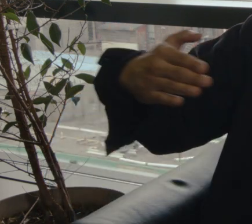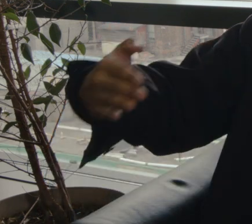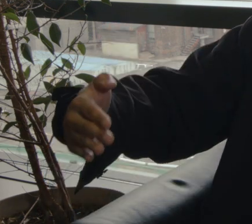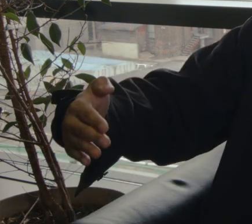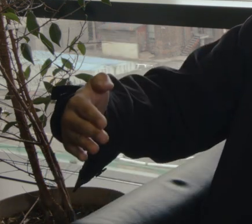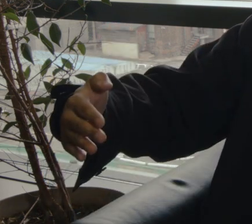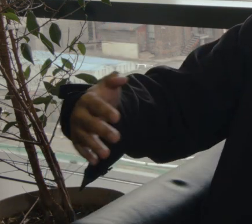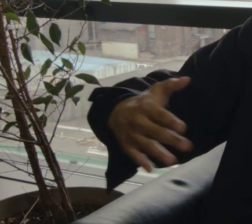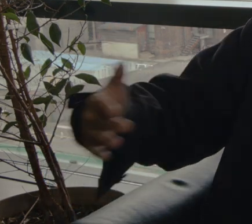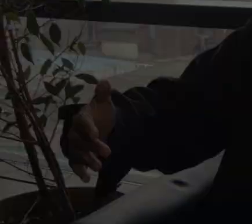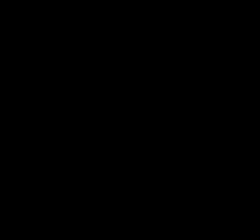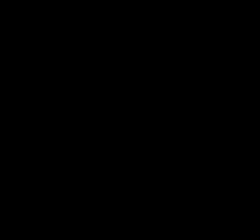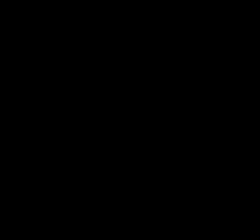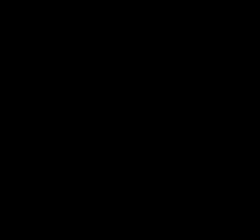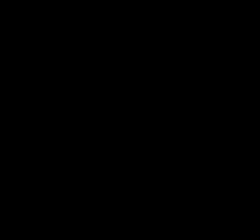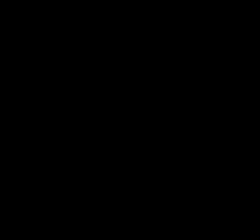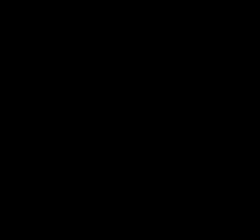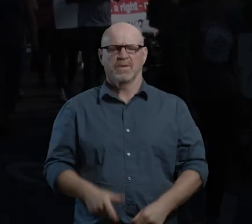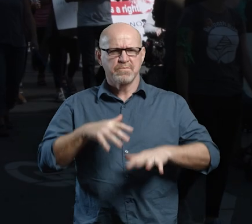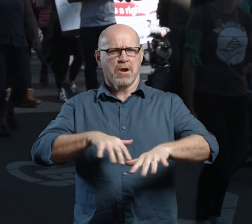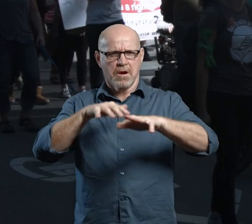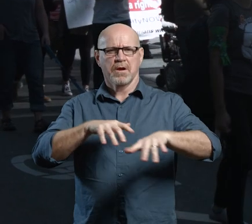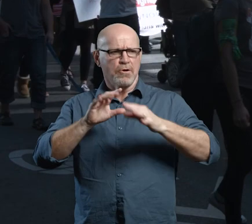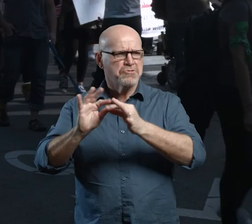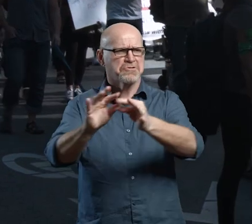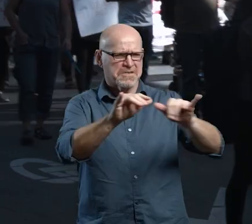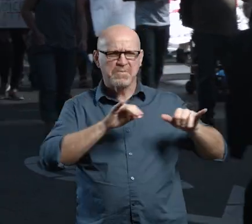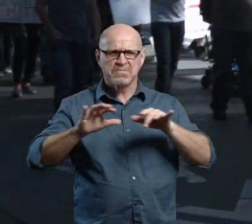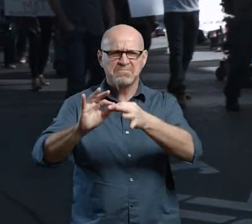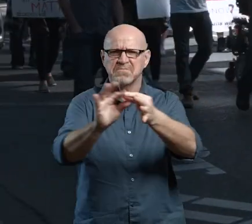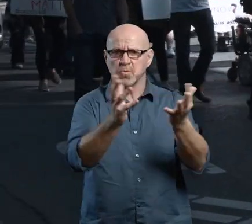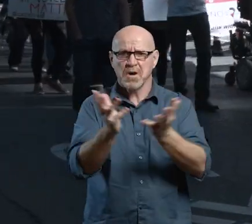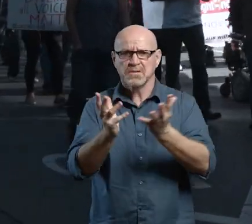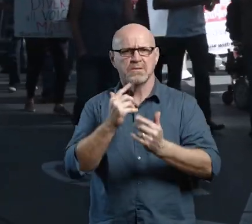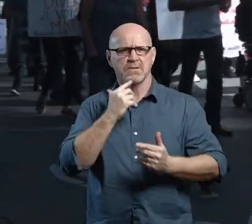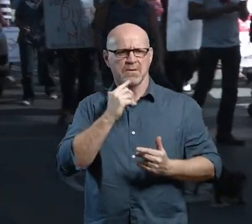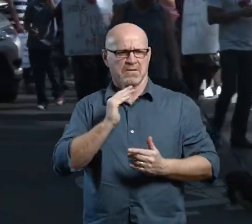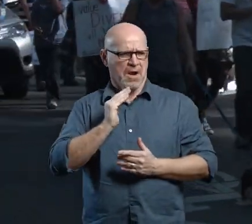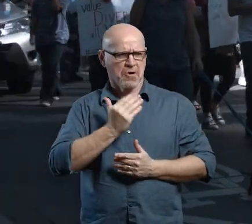a little bit of--a little bit forward. Whose voices? >>Our voices! >>Whose voices? >>Our voices!